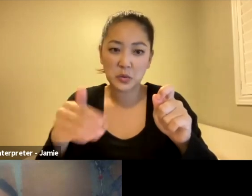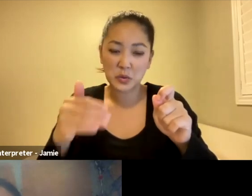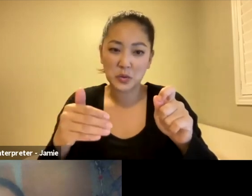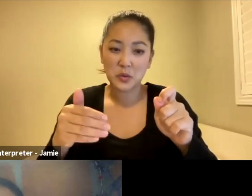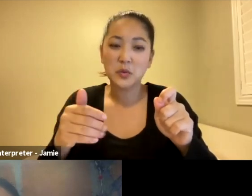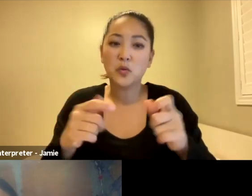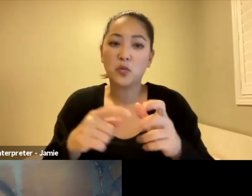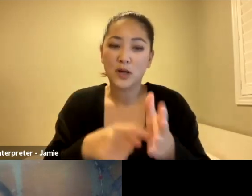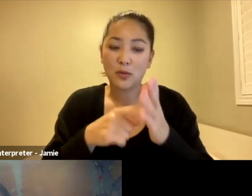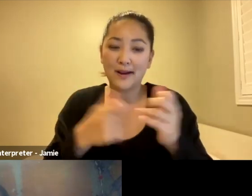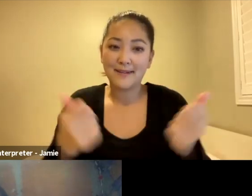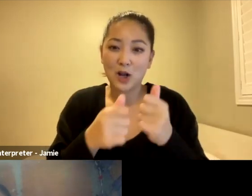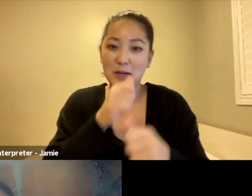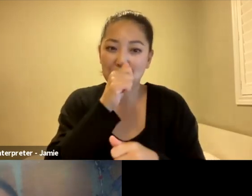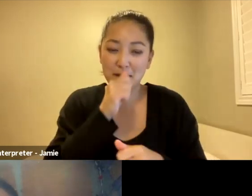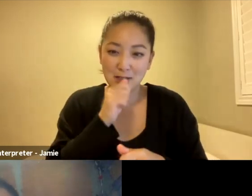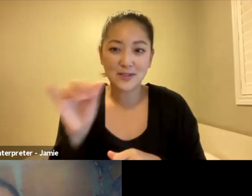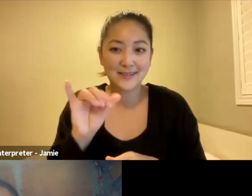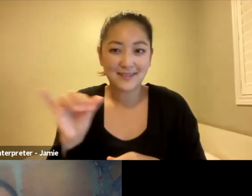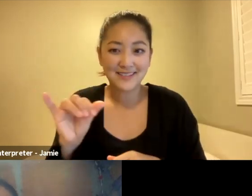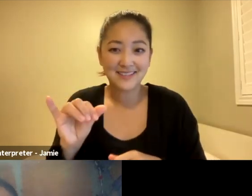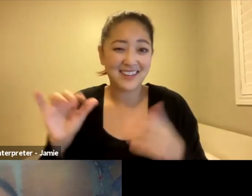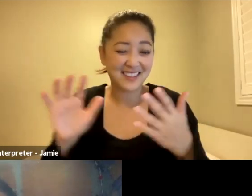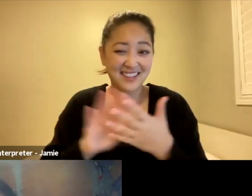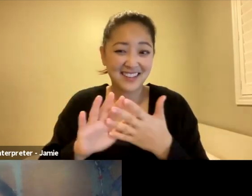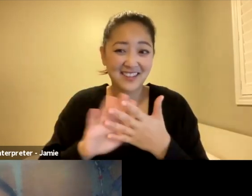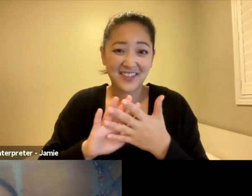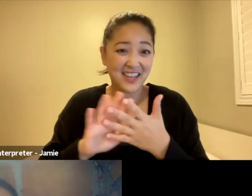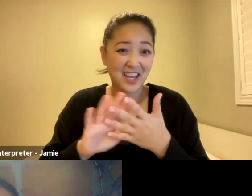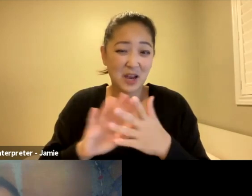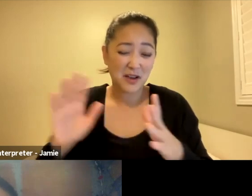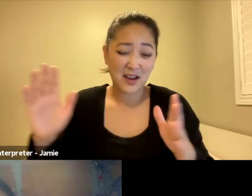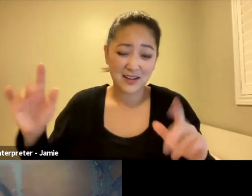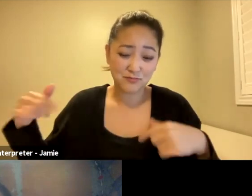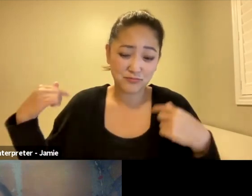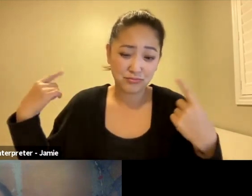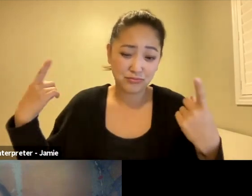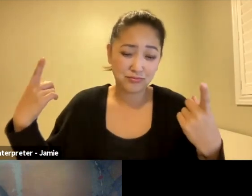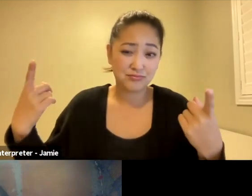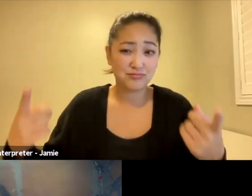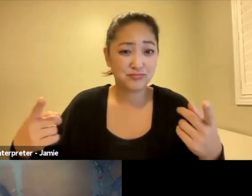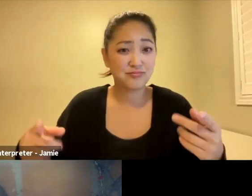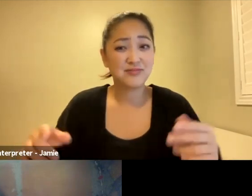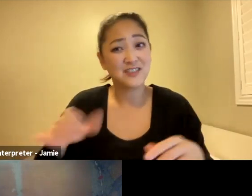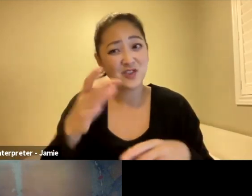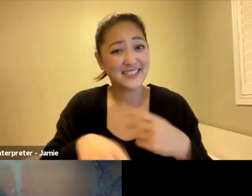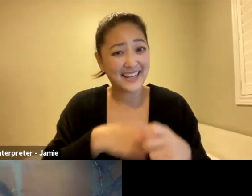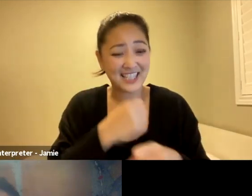Not knowing we were doing a film was ten years of unconscious reproduction, and then filming and editing took